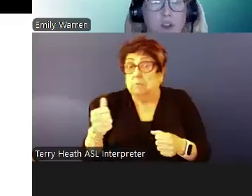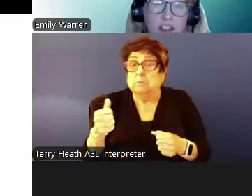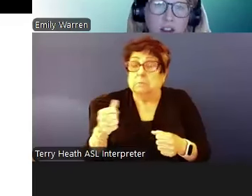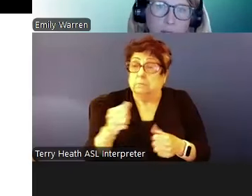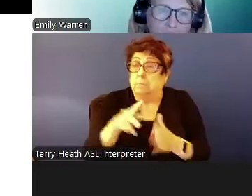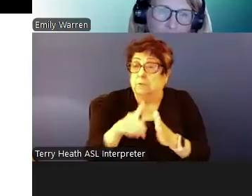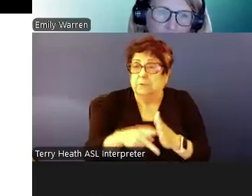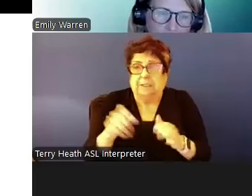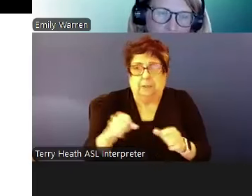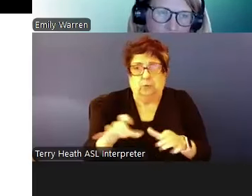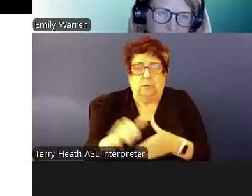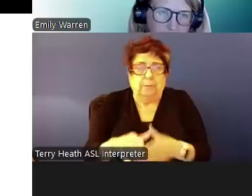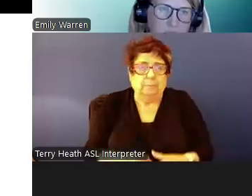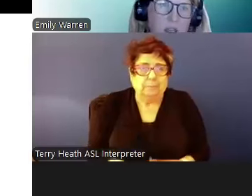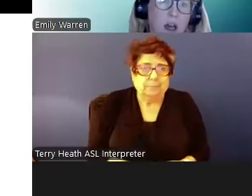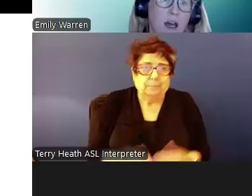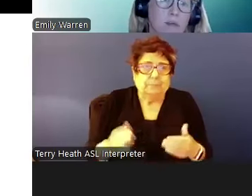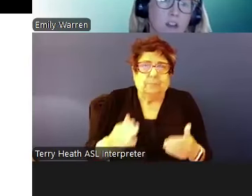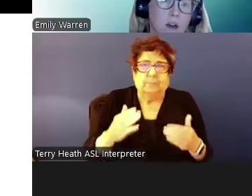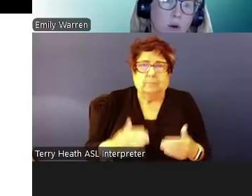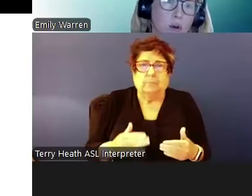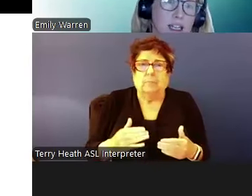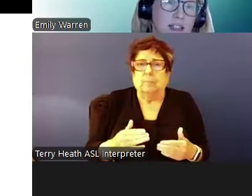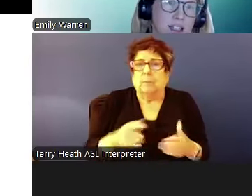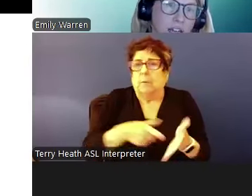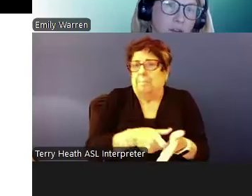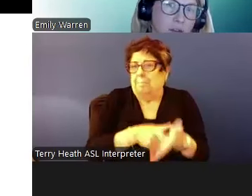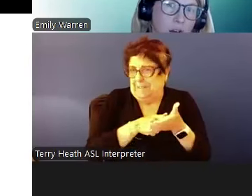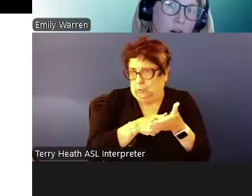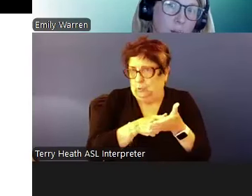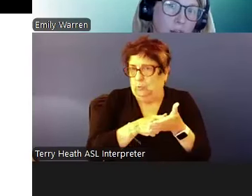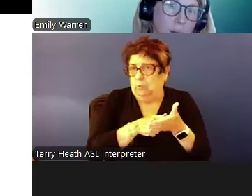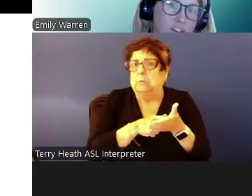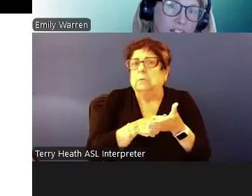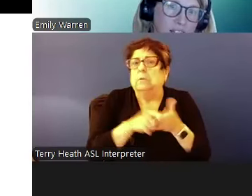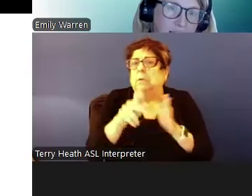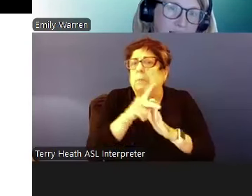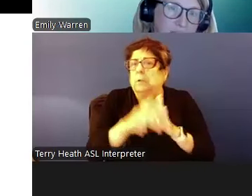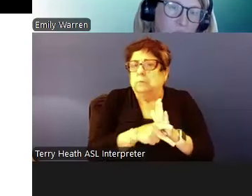These are the mandatory policies first. So, instead of a minimum of 60 days we